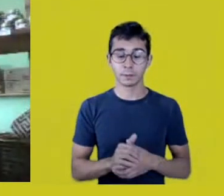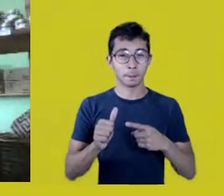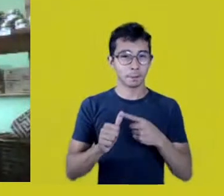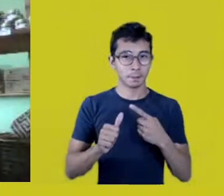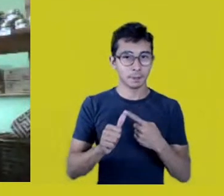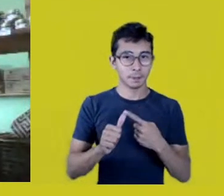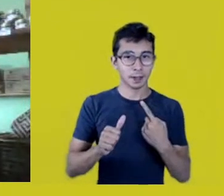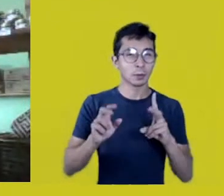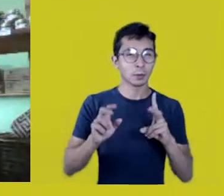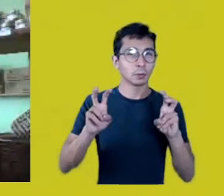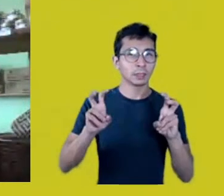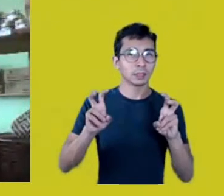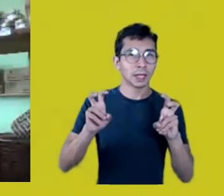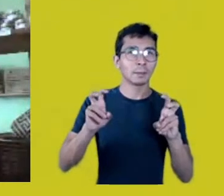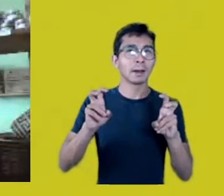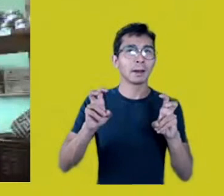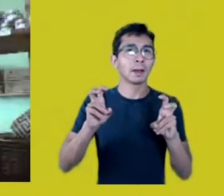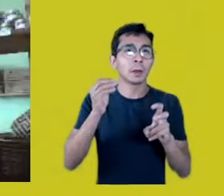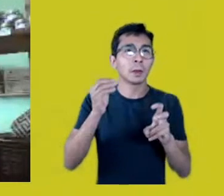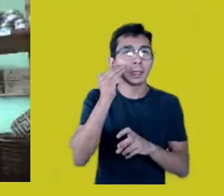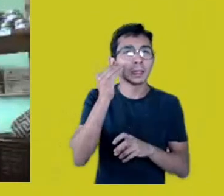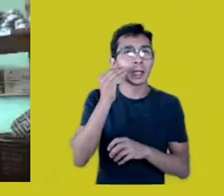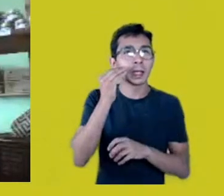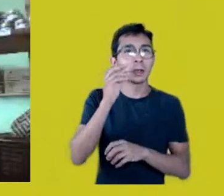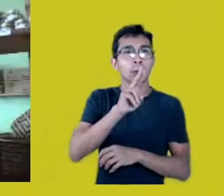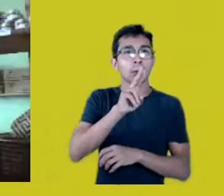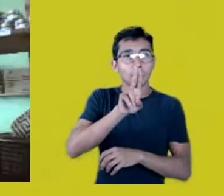I called it “Musing with the Feet”.